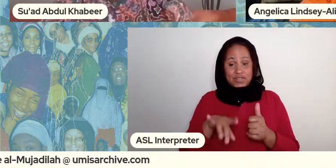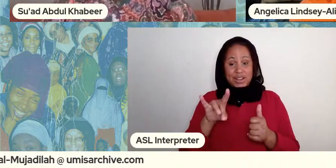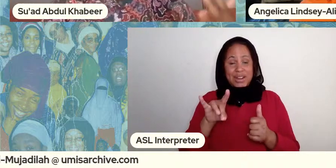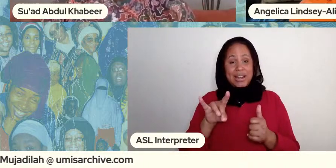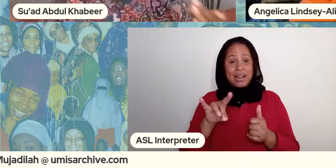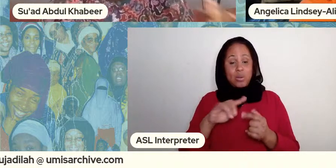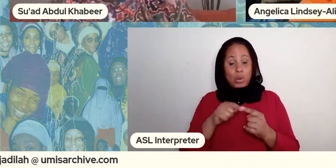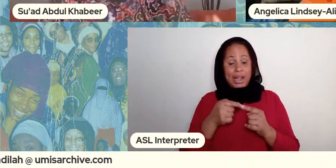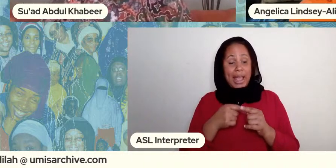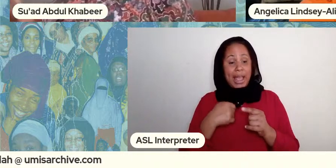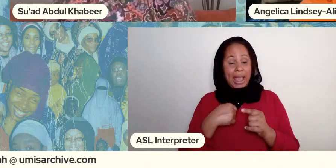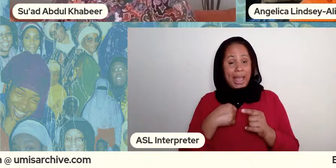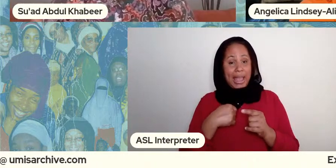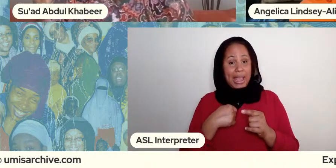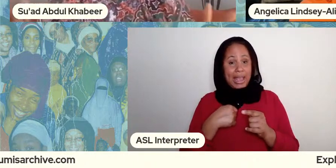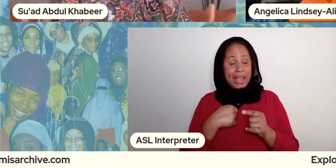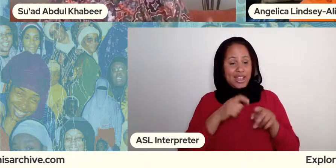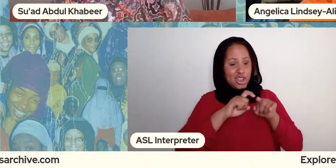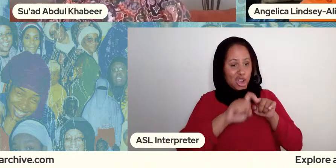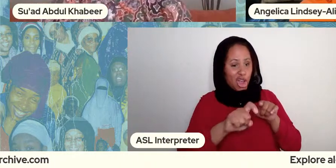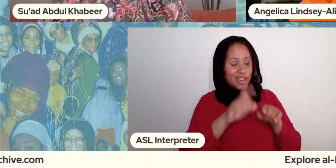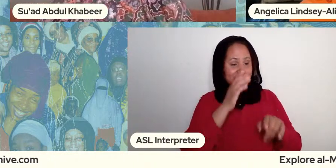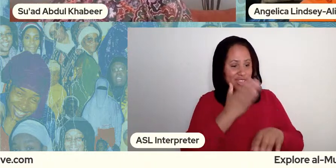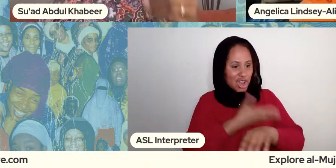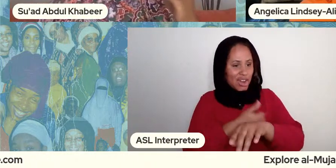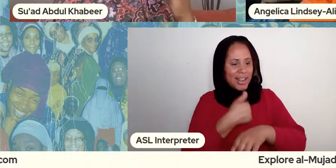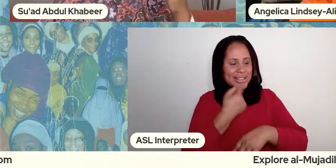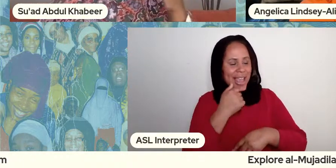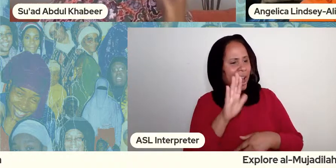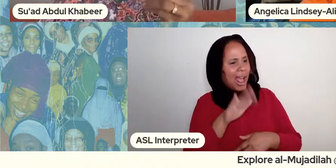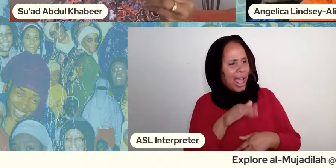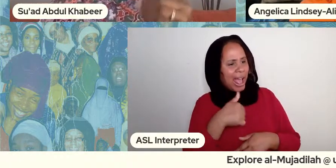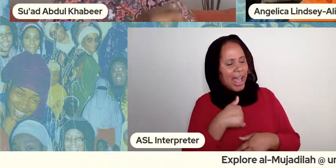like this thing i found your mother did you whatever but it's like it's like thorough it's